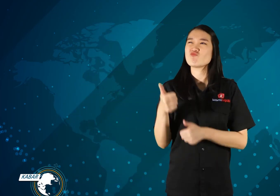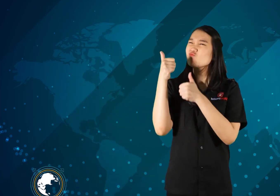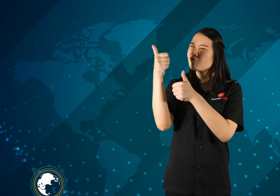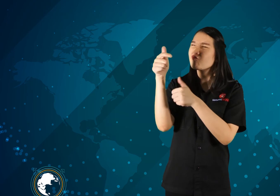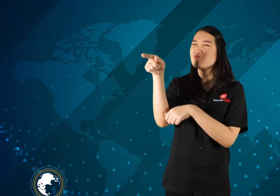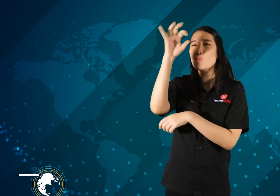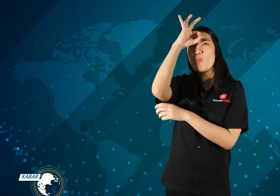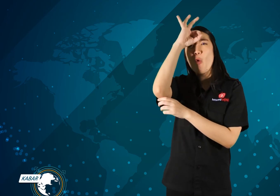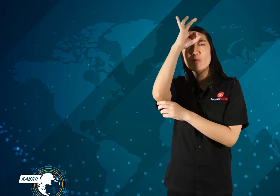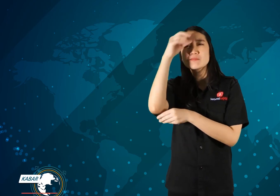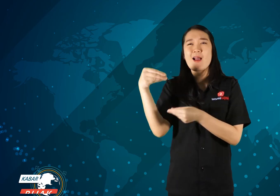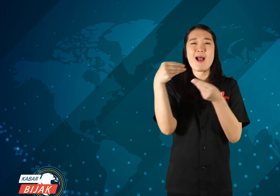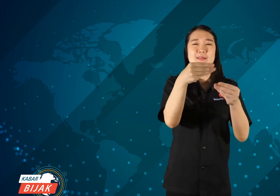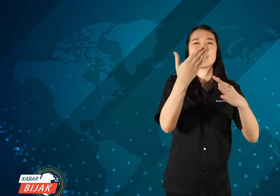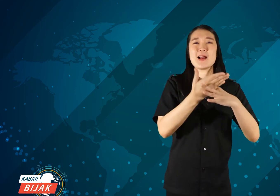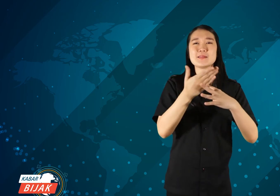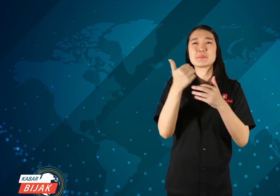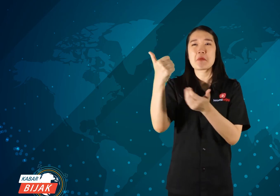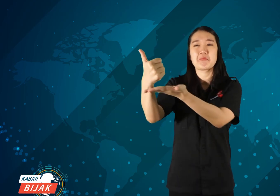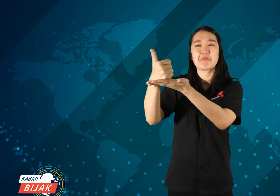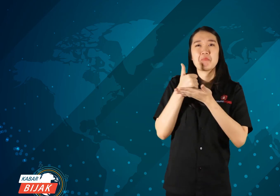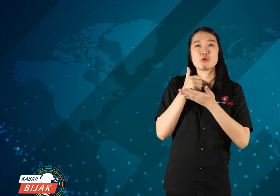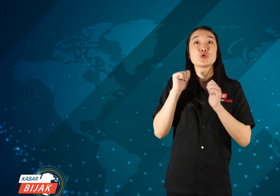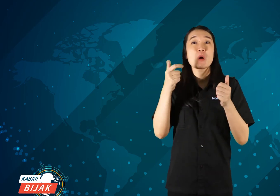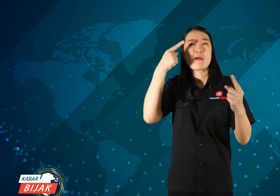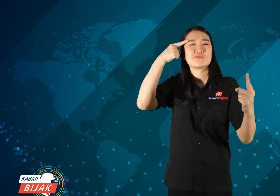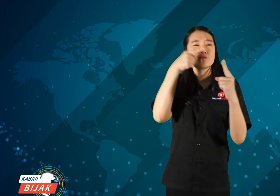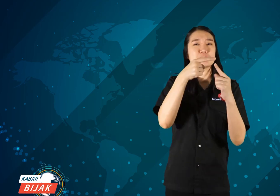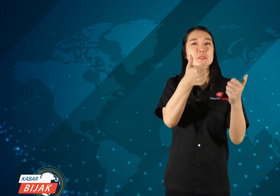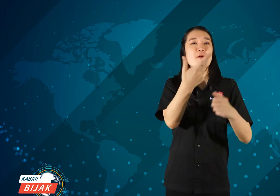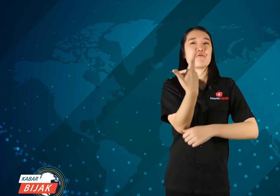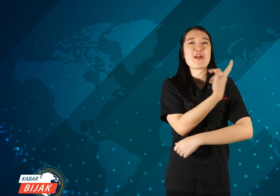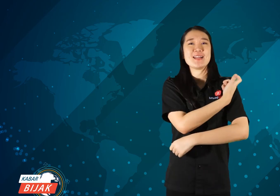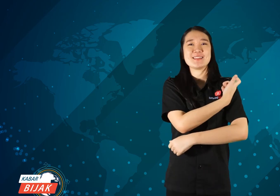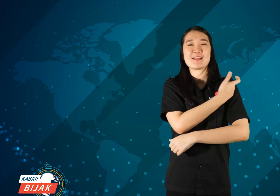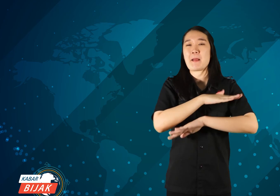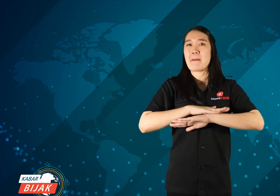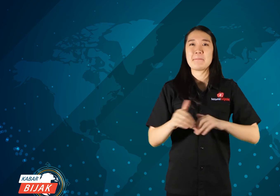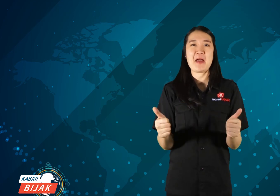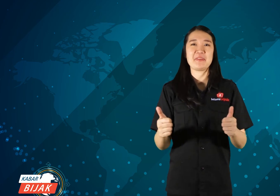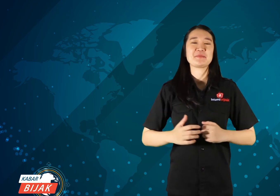Great Police provide access assistance to achieve vaccine targets.